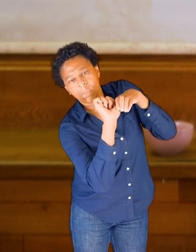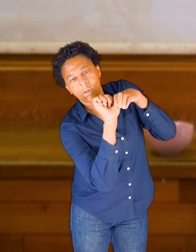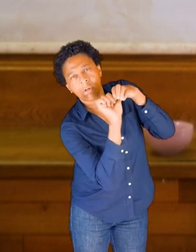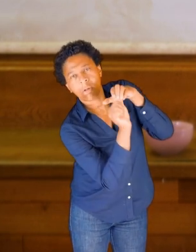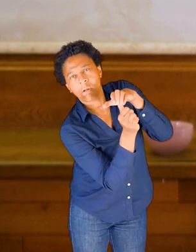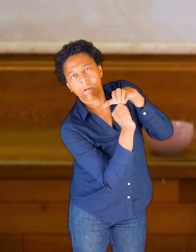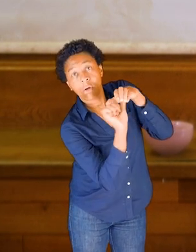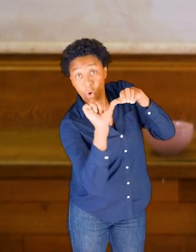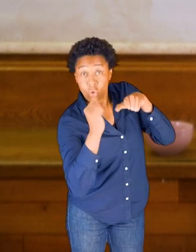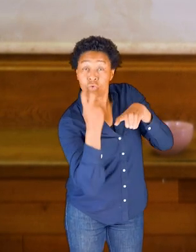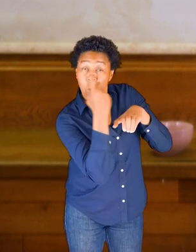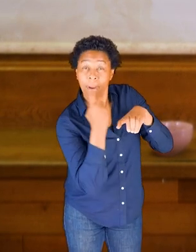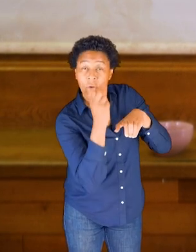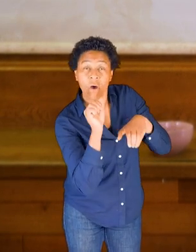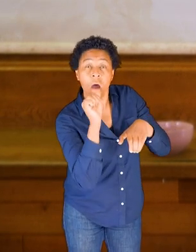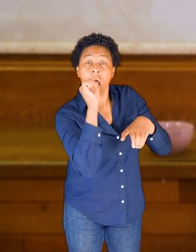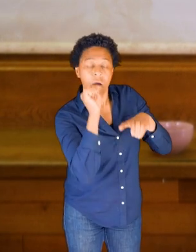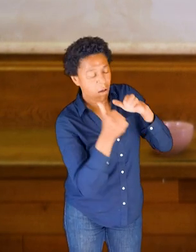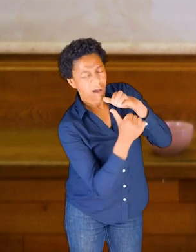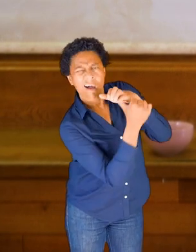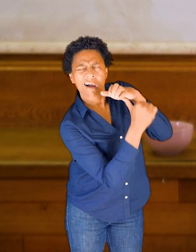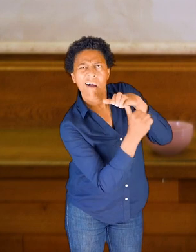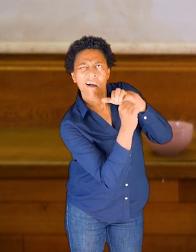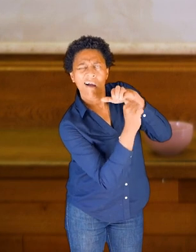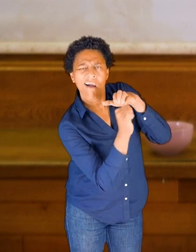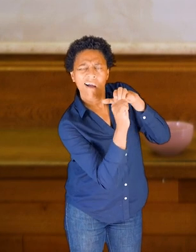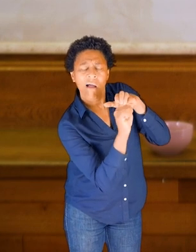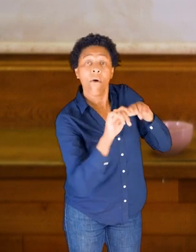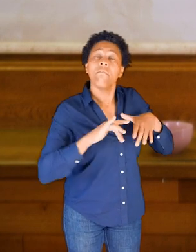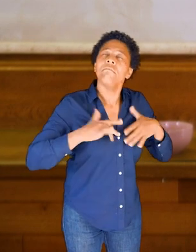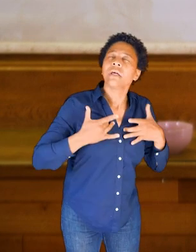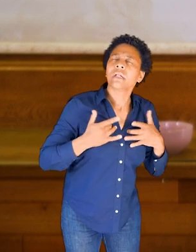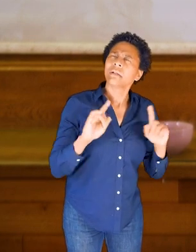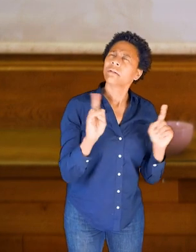and just touch the roof of the mouth, where the--